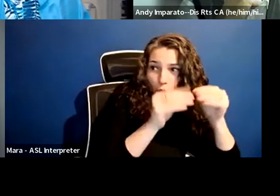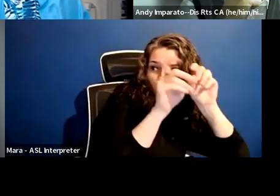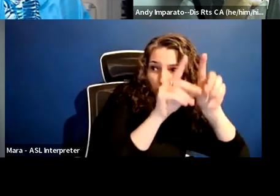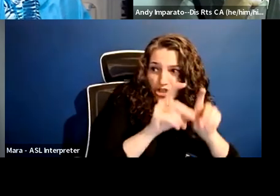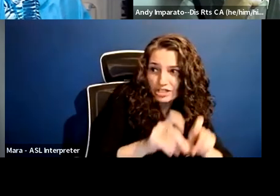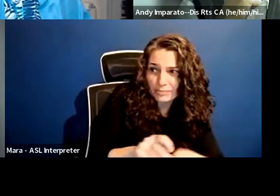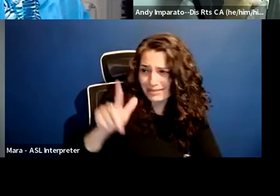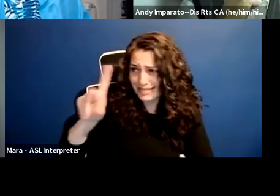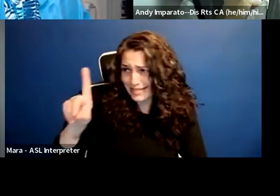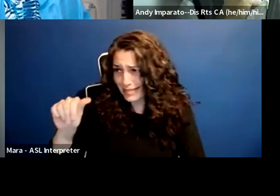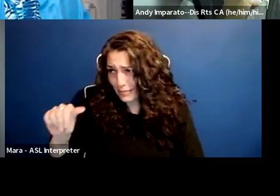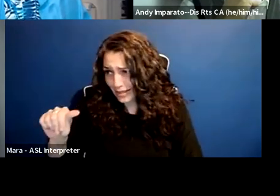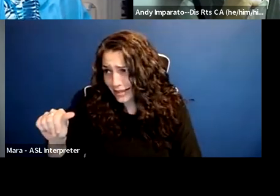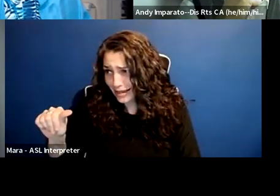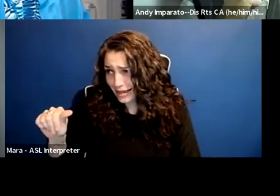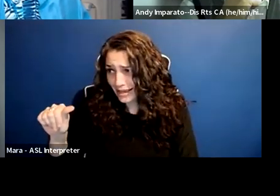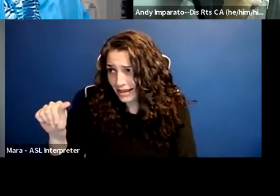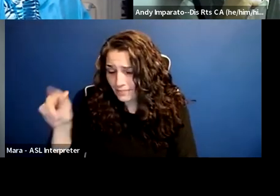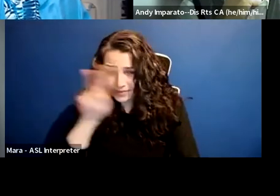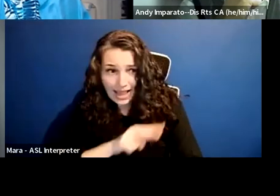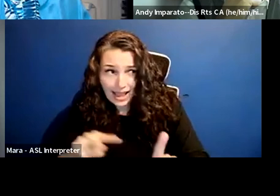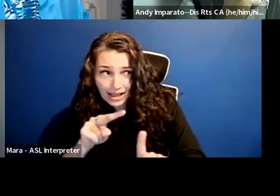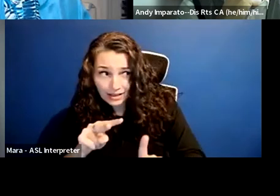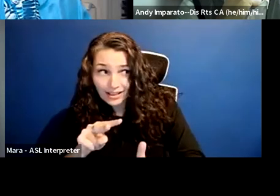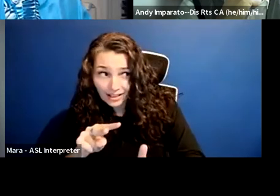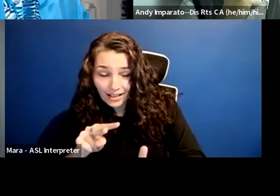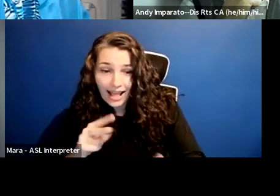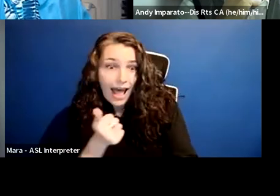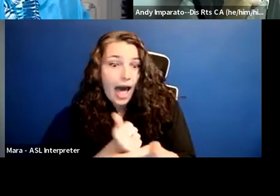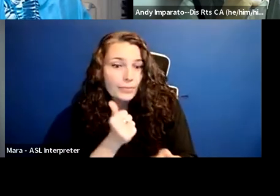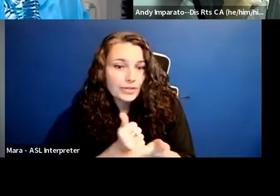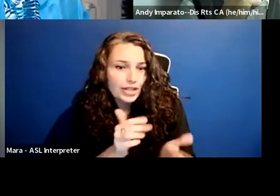So it just serves so many purposes in terms of building power and solidarity.